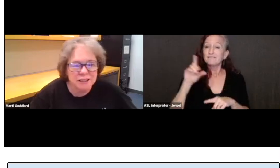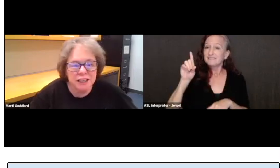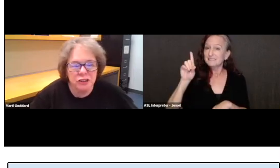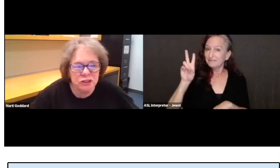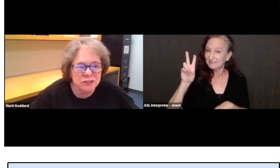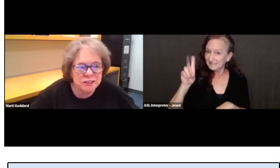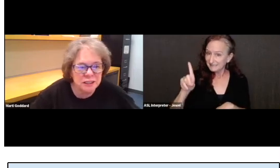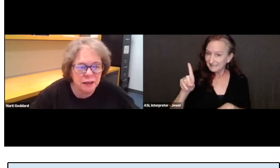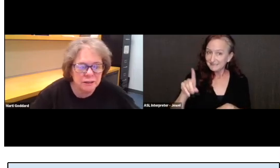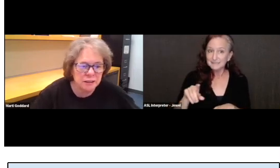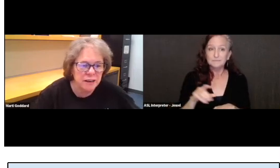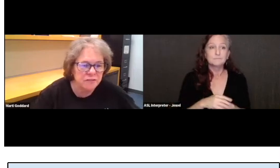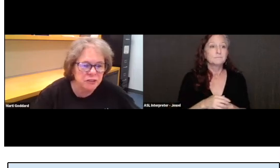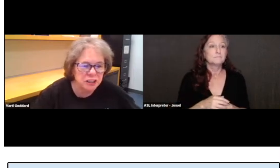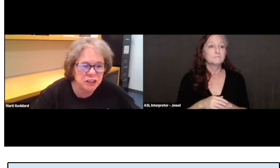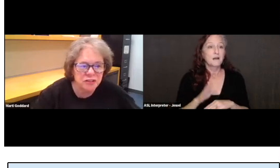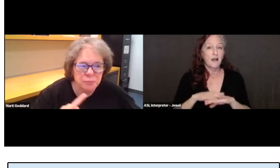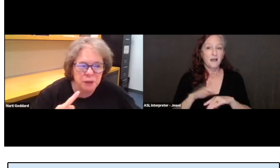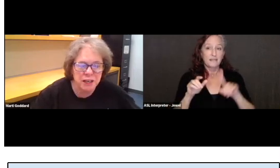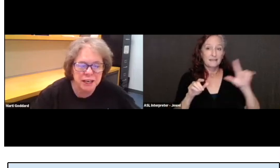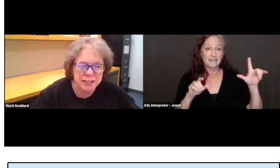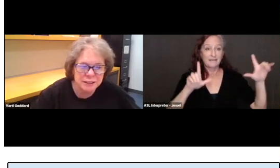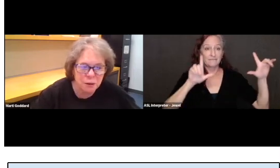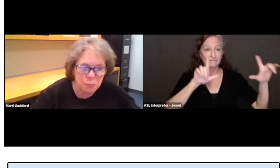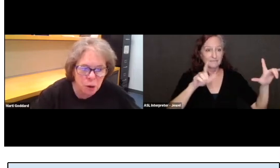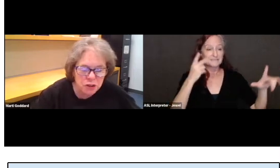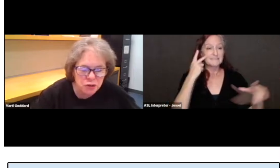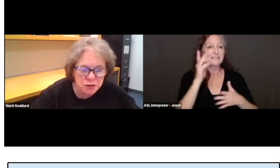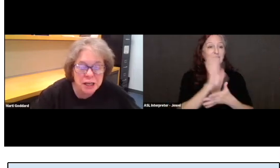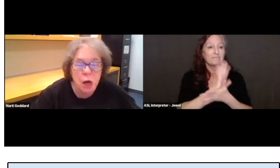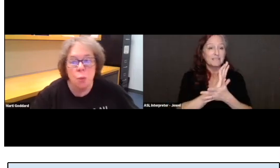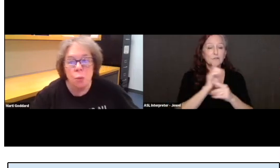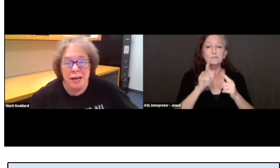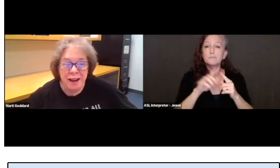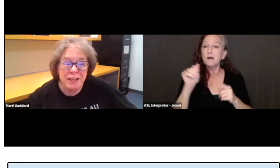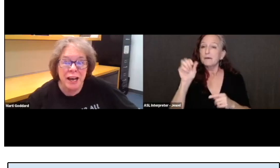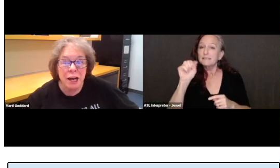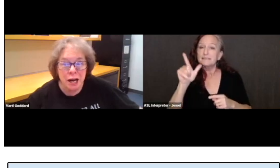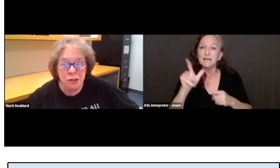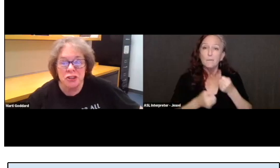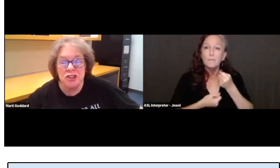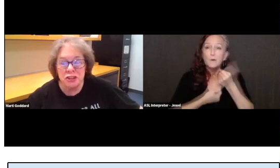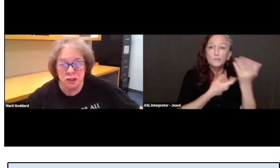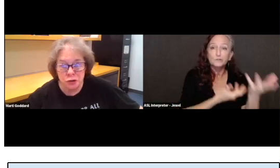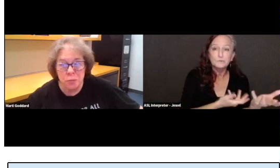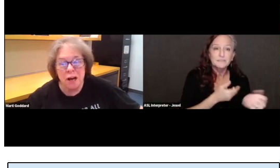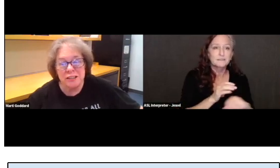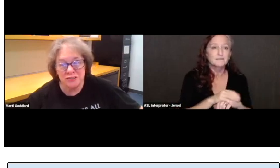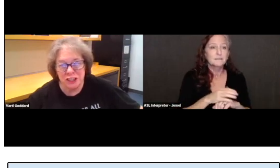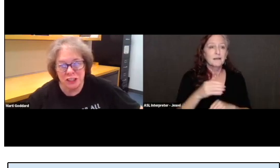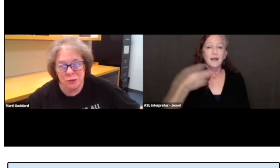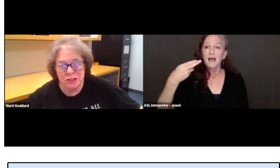And here you see on the left videos about ASL poetry. We have that hydrogen jukebox video.